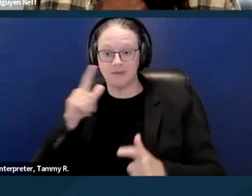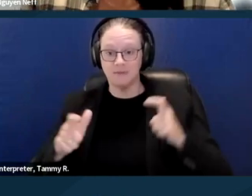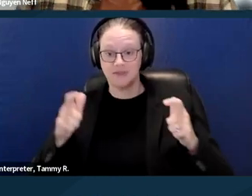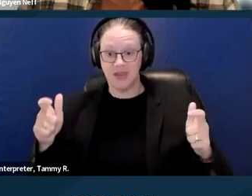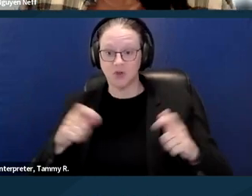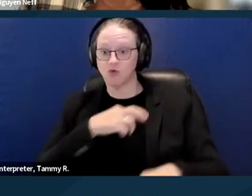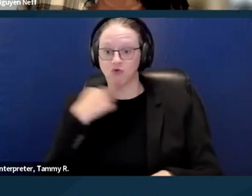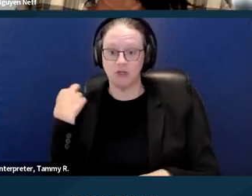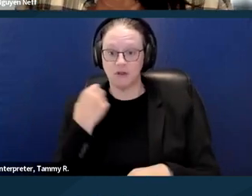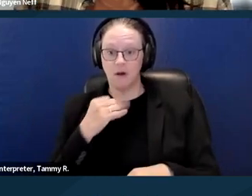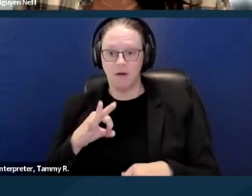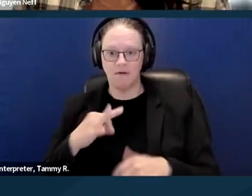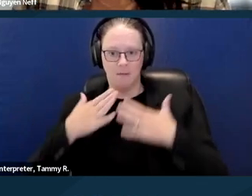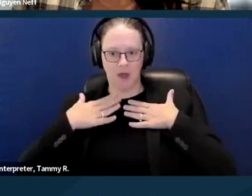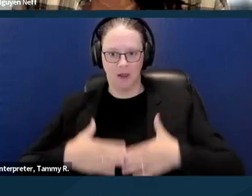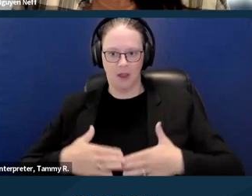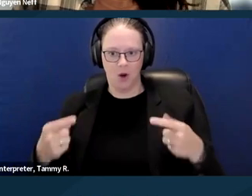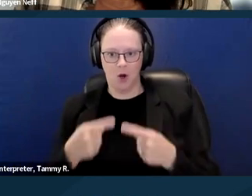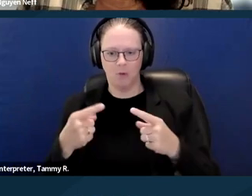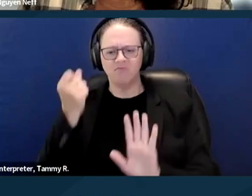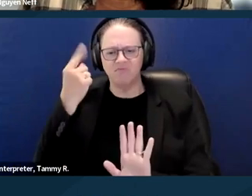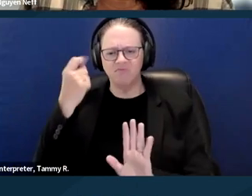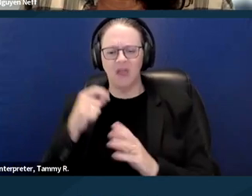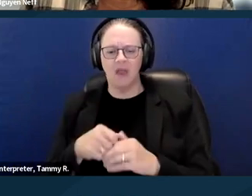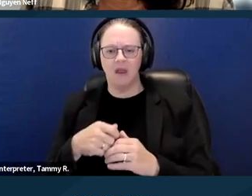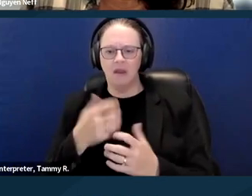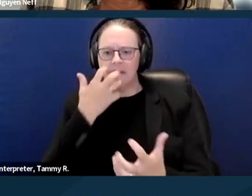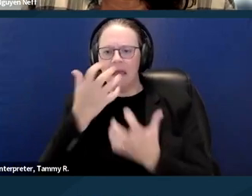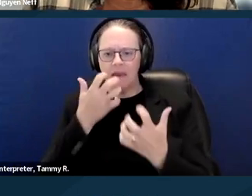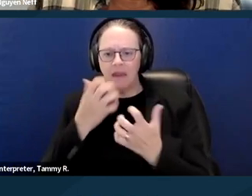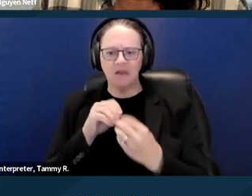So yelling at someone is not a substantial risk of bodily harm, right?